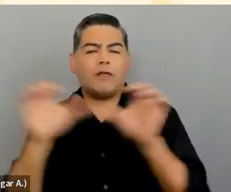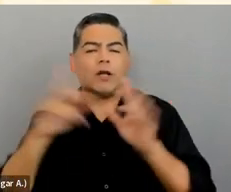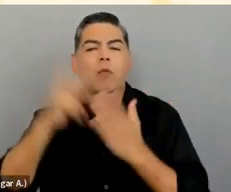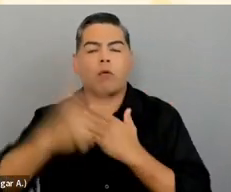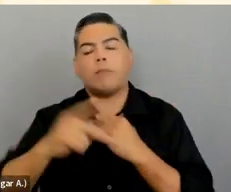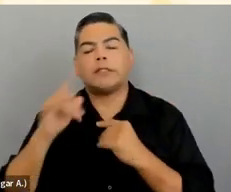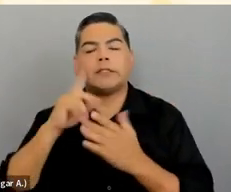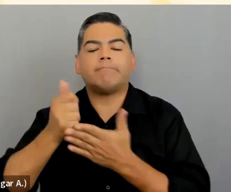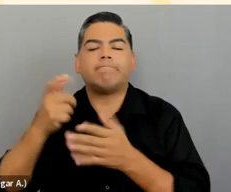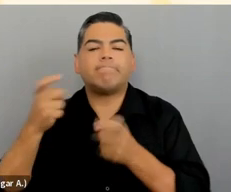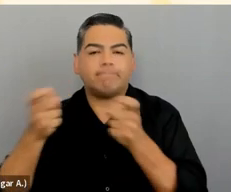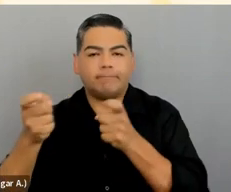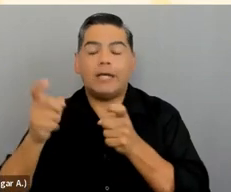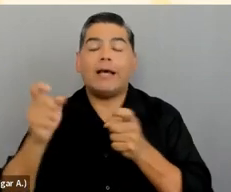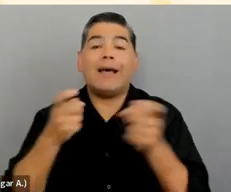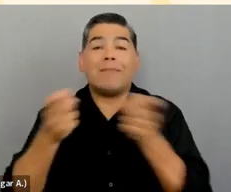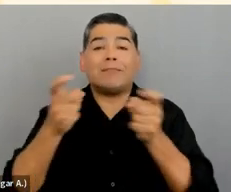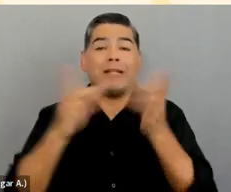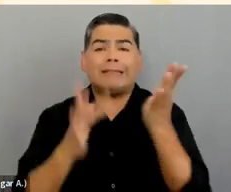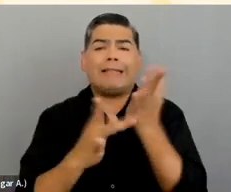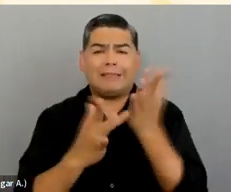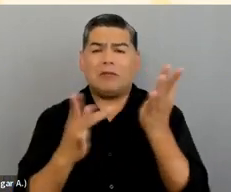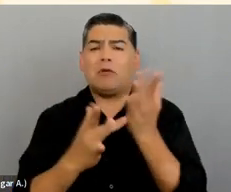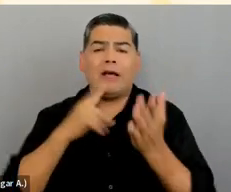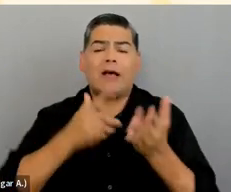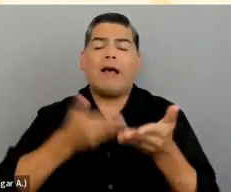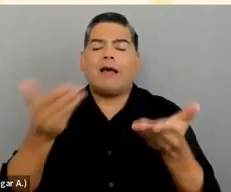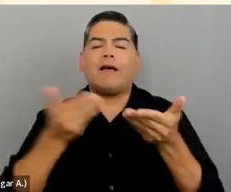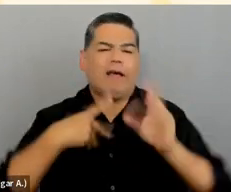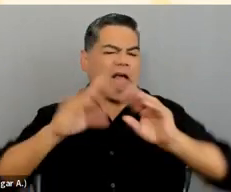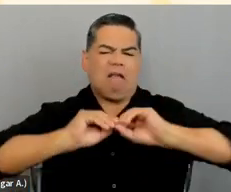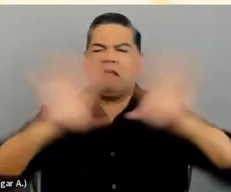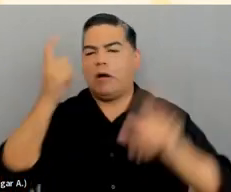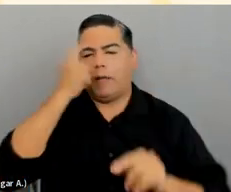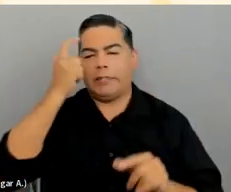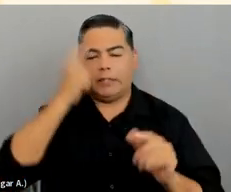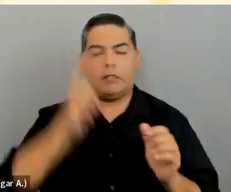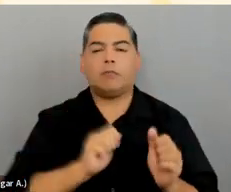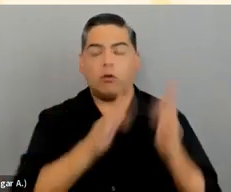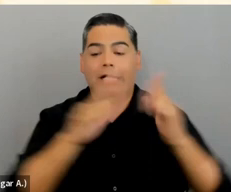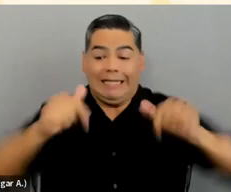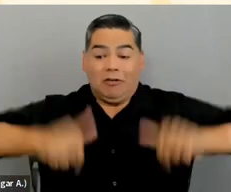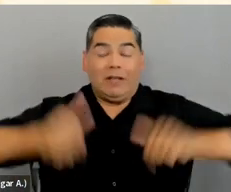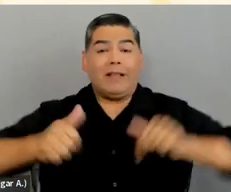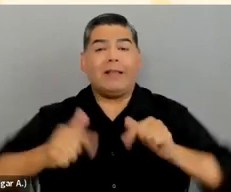Management and technical audiences welcome her clear, common-sense approach. During this session today, please add your questions